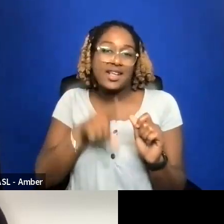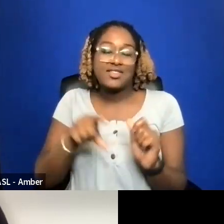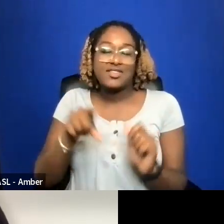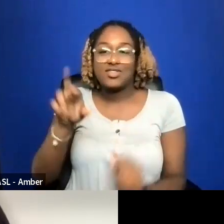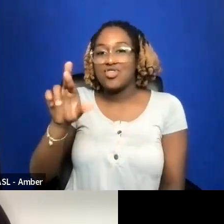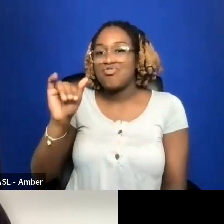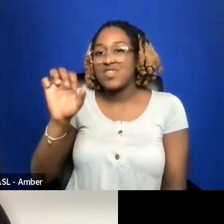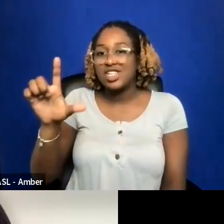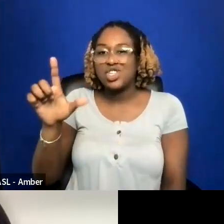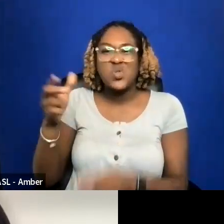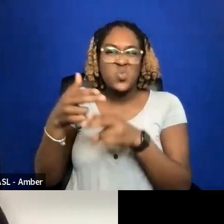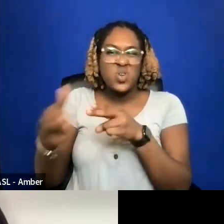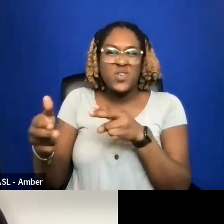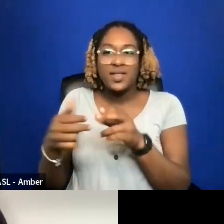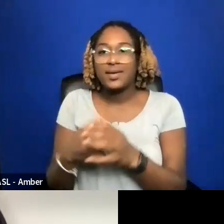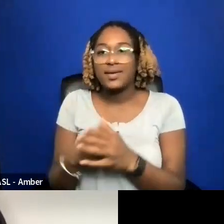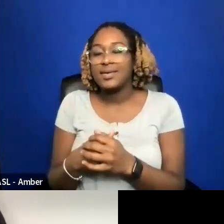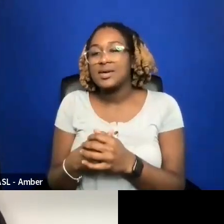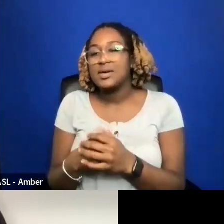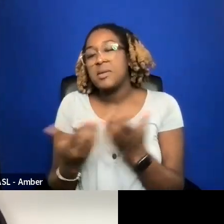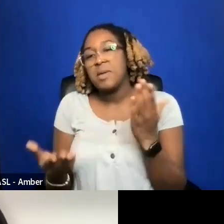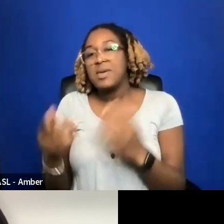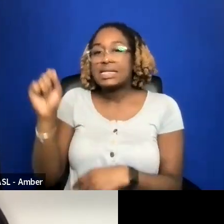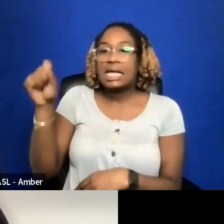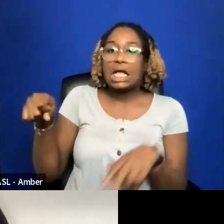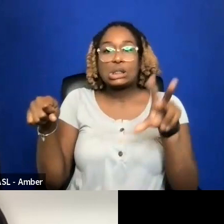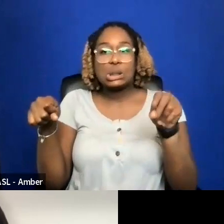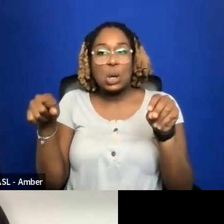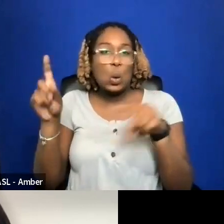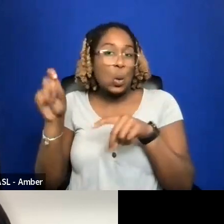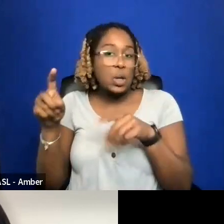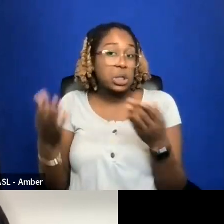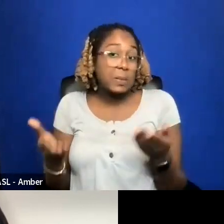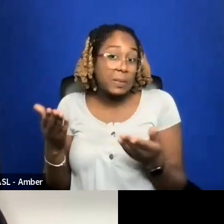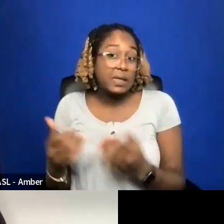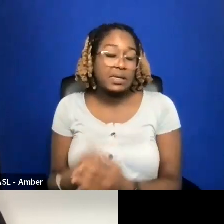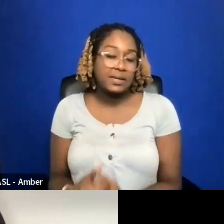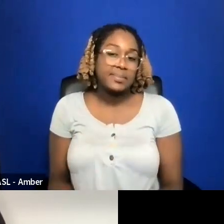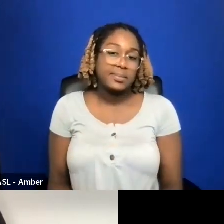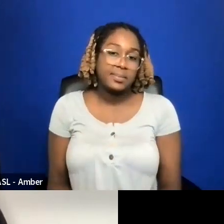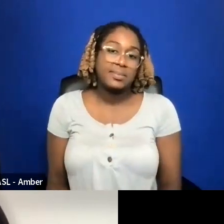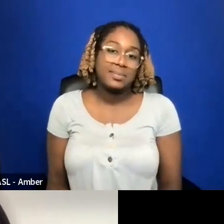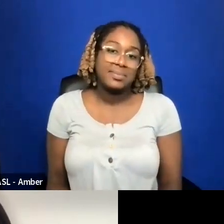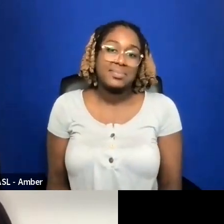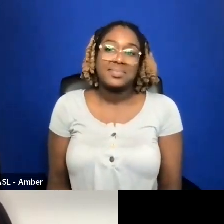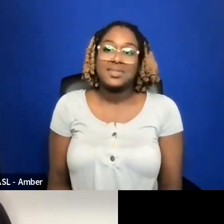MAYBE THIS IS A YES-NO QUESTION. IS THERE I PRAISE YOU KNOW SO MUCH.